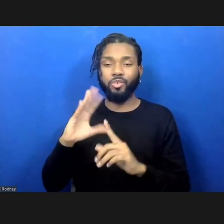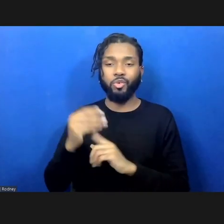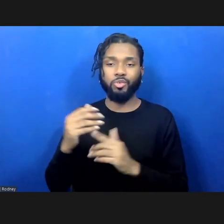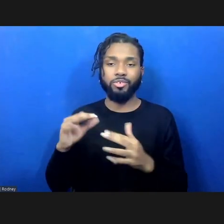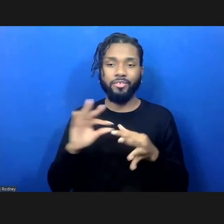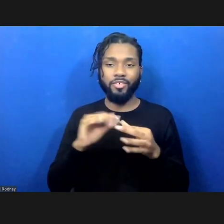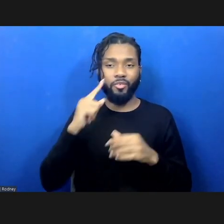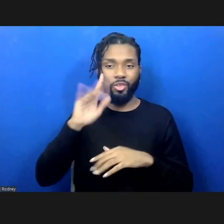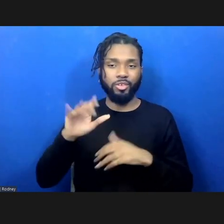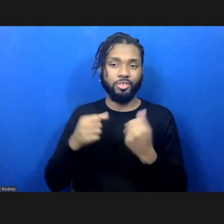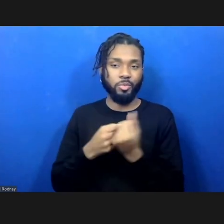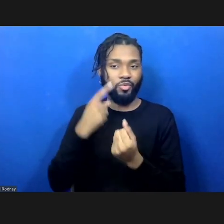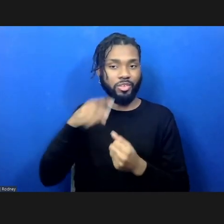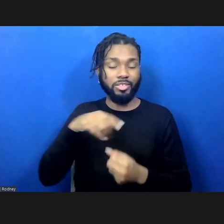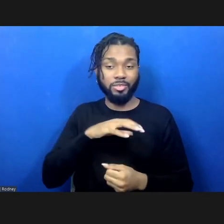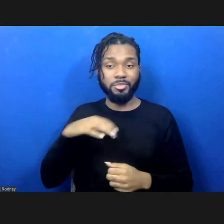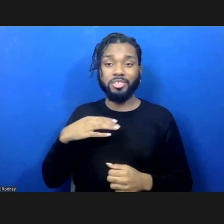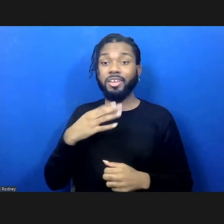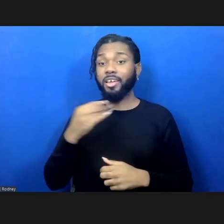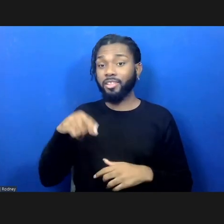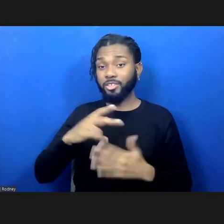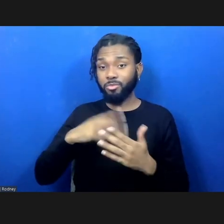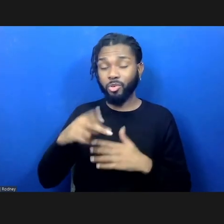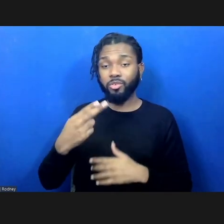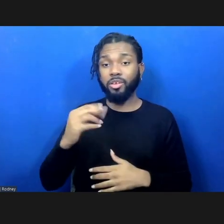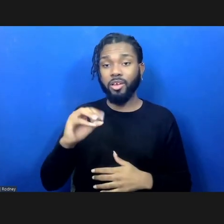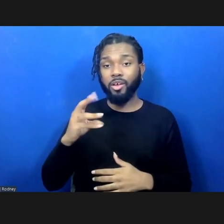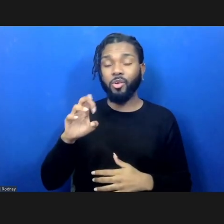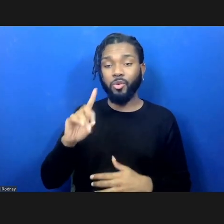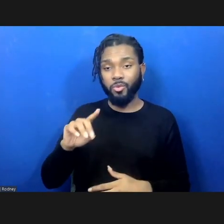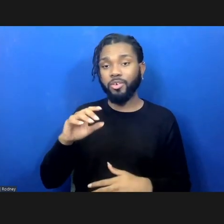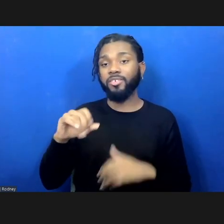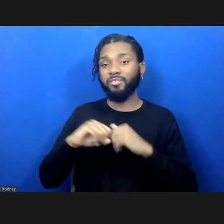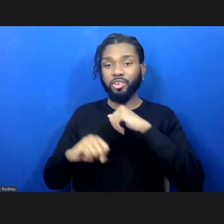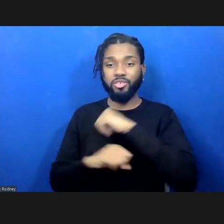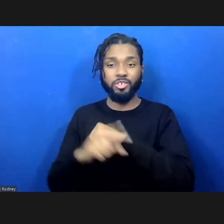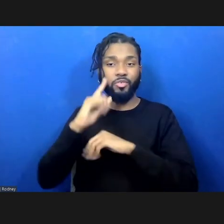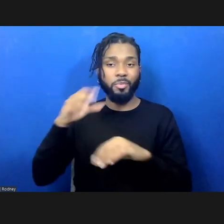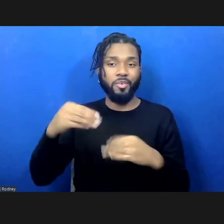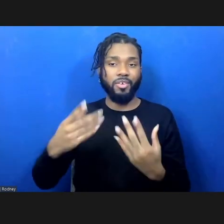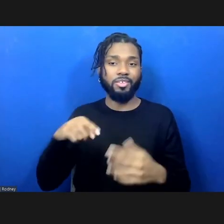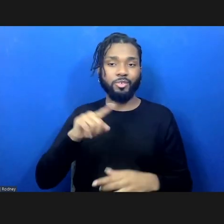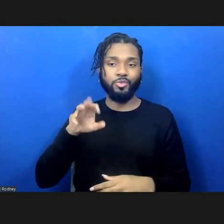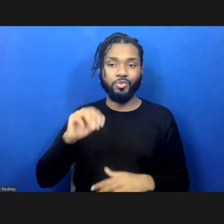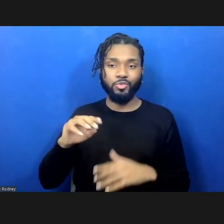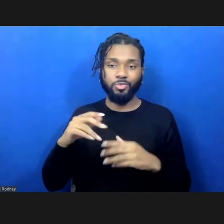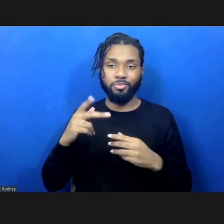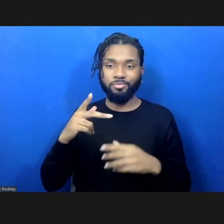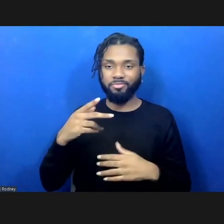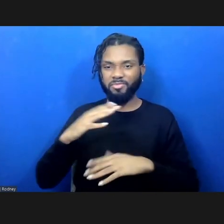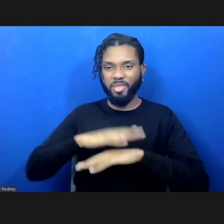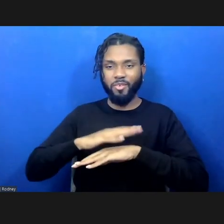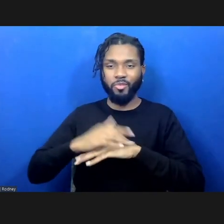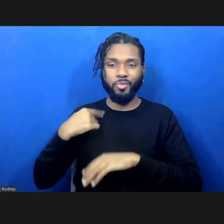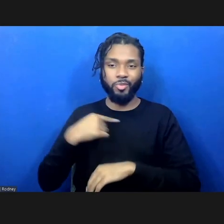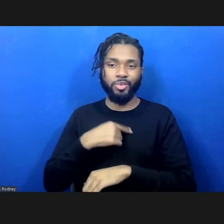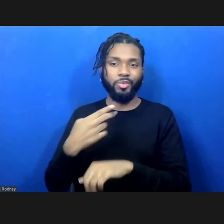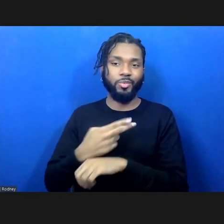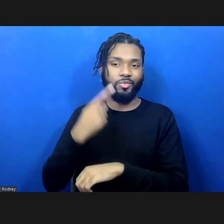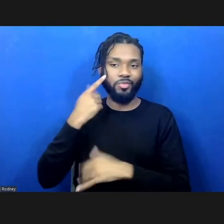this commission, and for public programs, the Howard Gilman Foundation for providing the Zoom platform that we used for this evening's conversation.